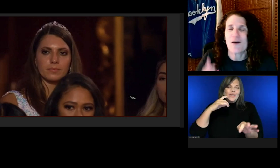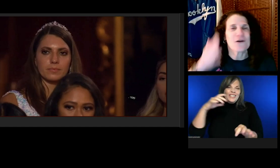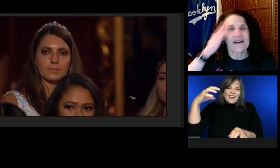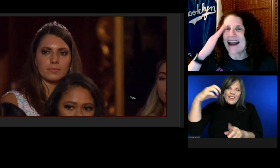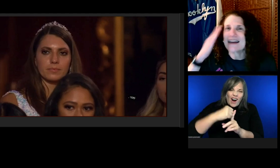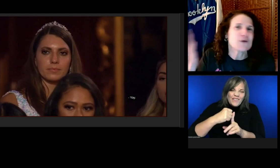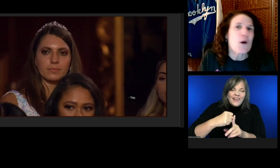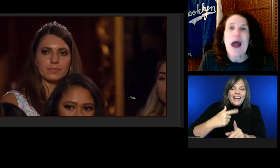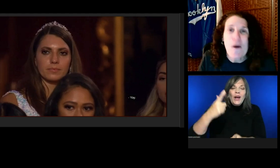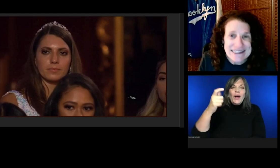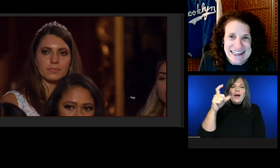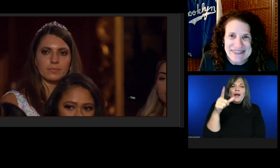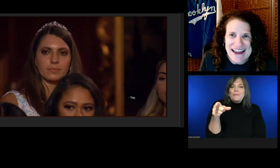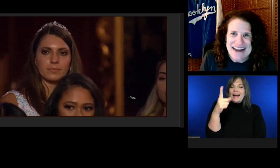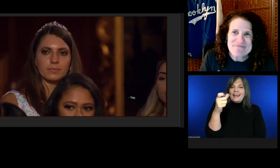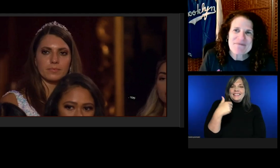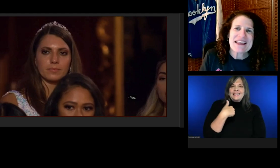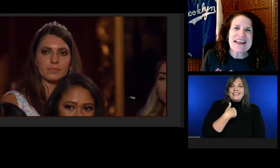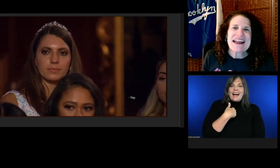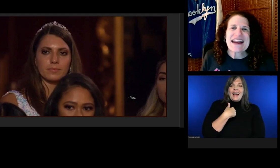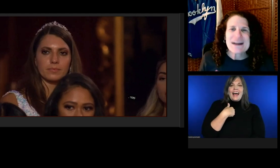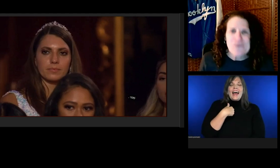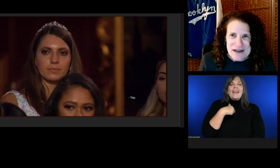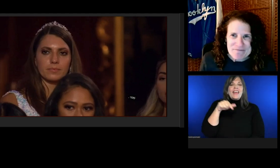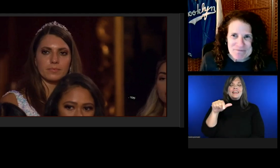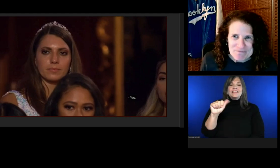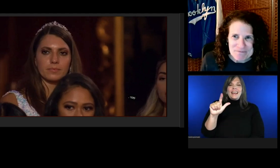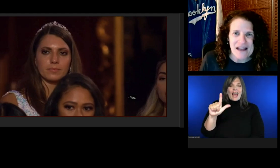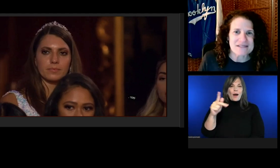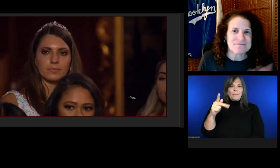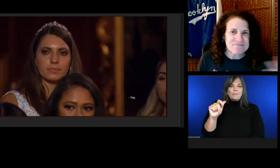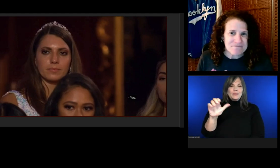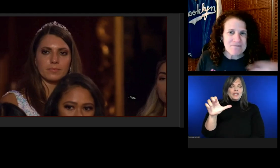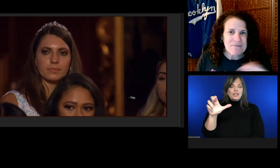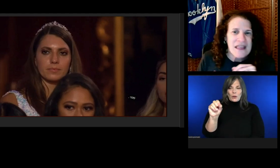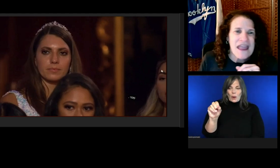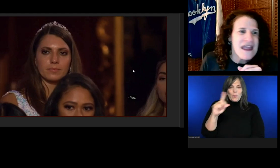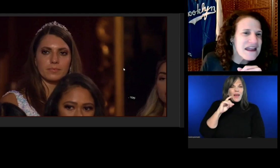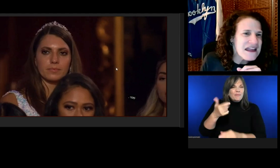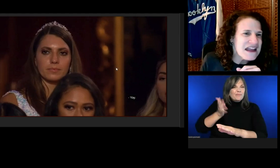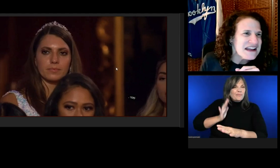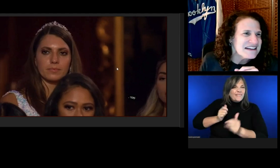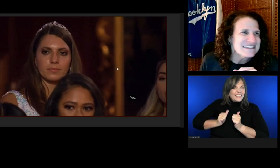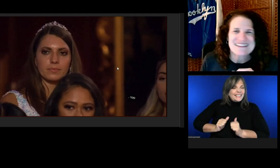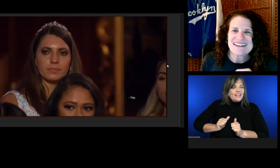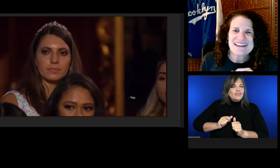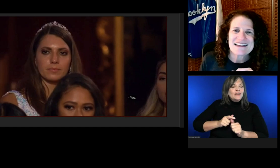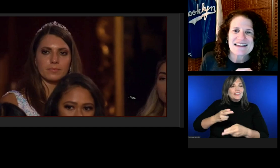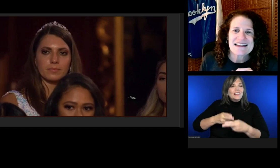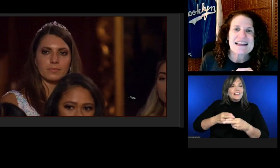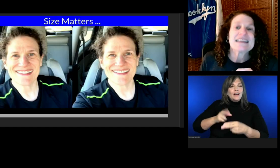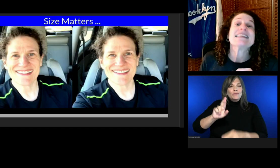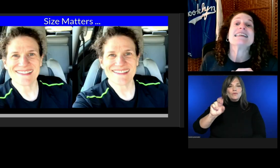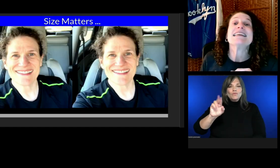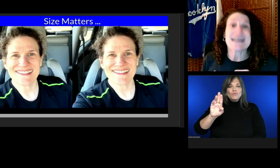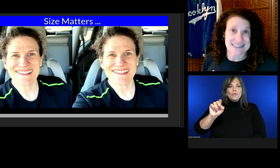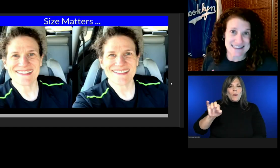I don't know how I did that. Anyway... Yes. Size matters.